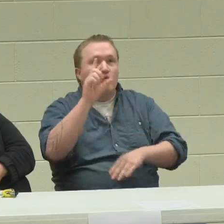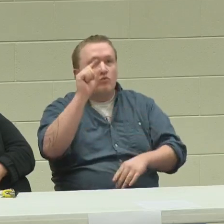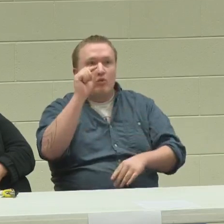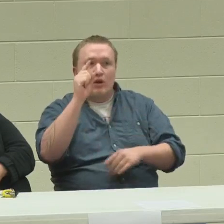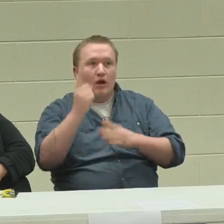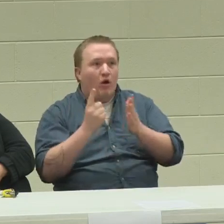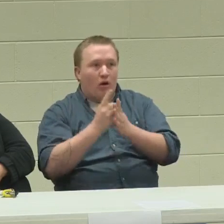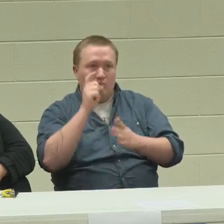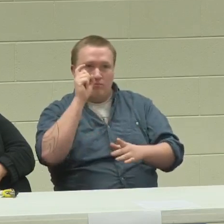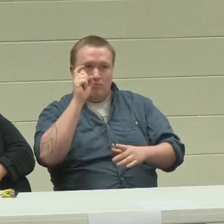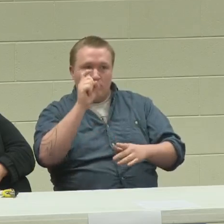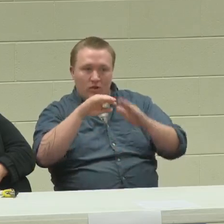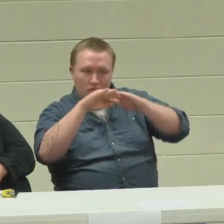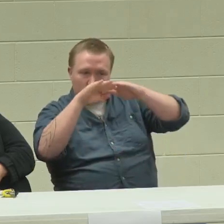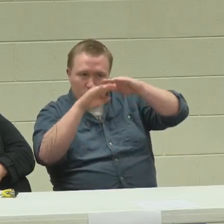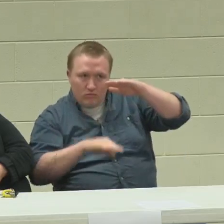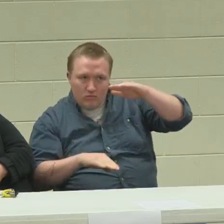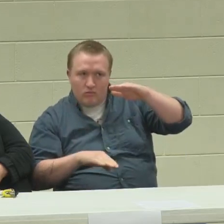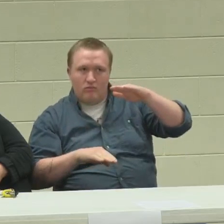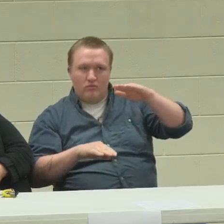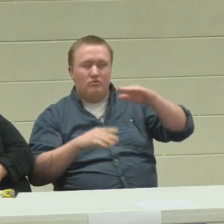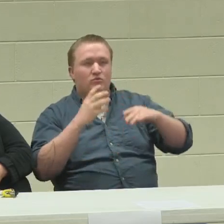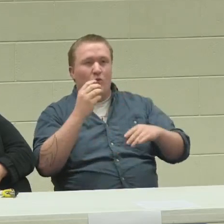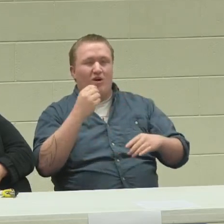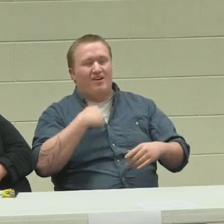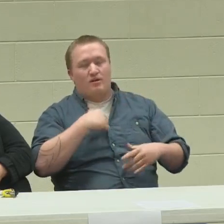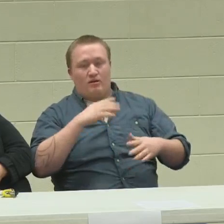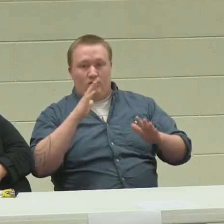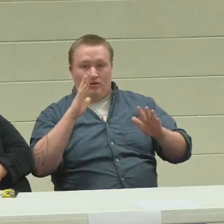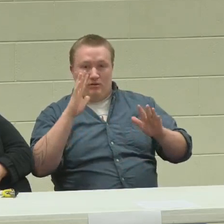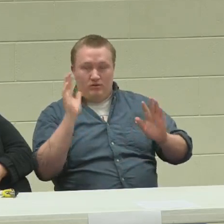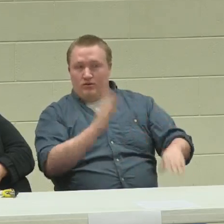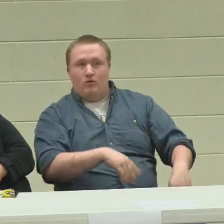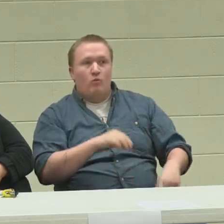I couldn't work over 20 hours. I had to be below that.